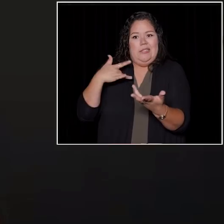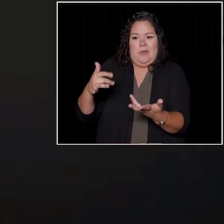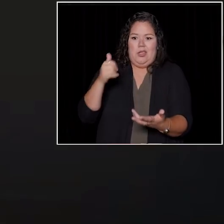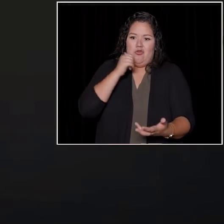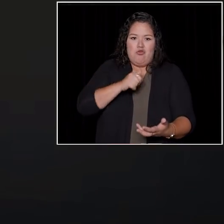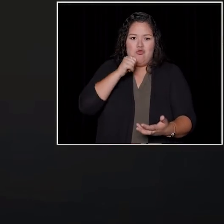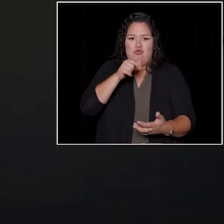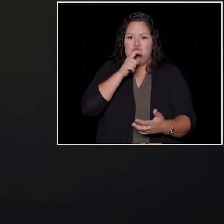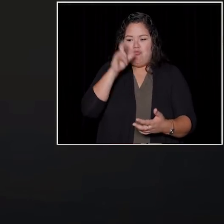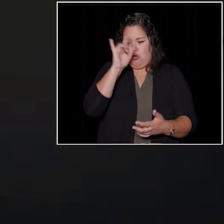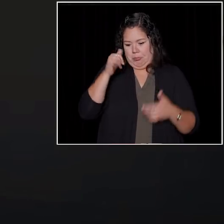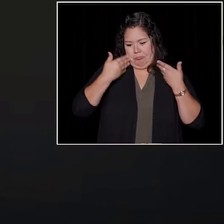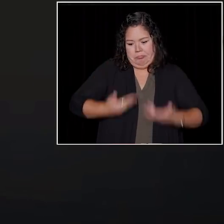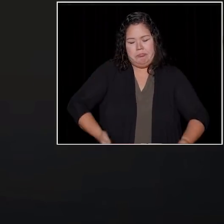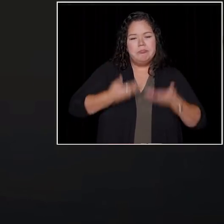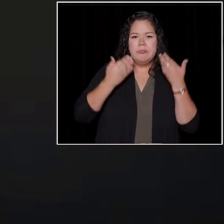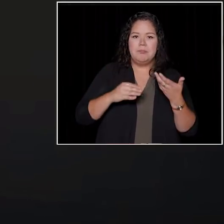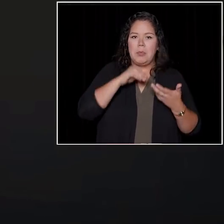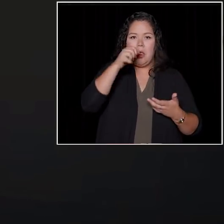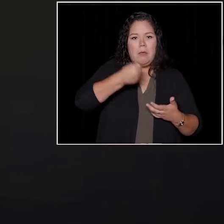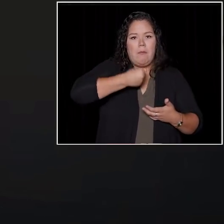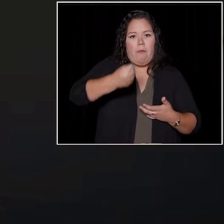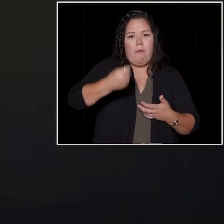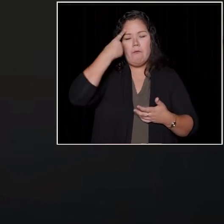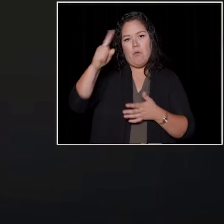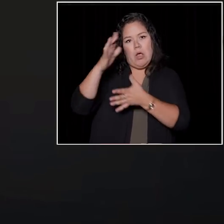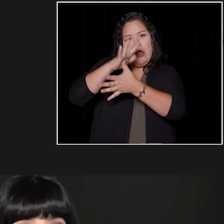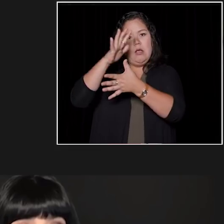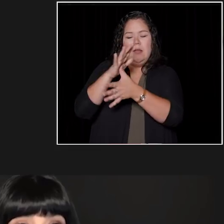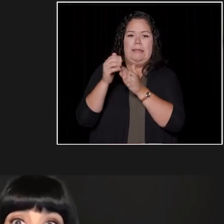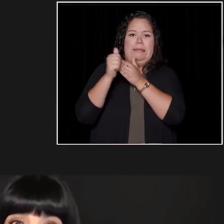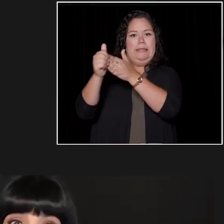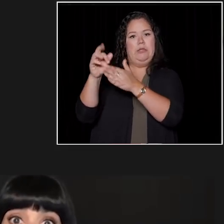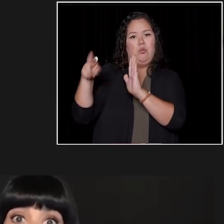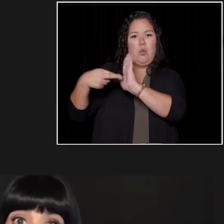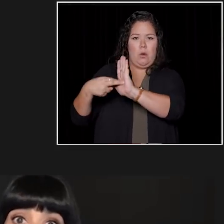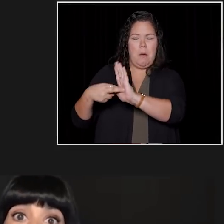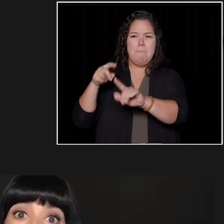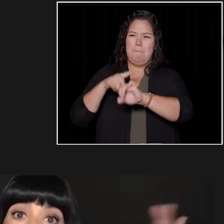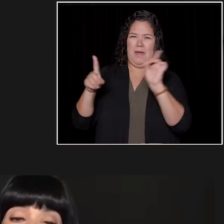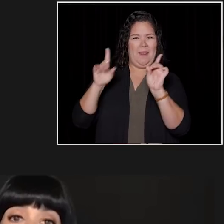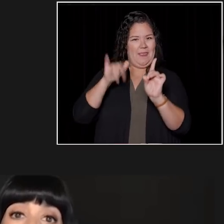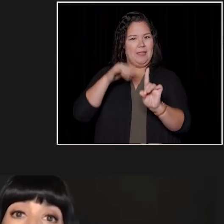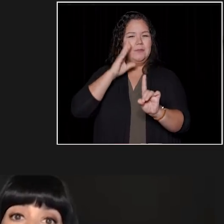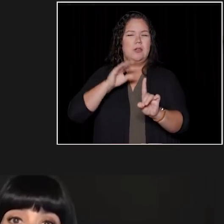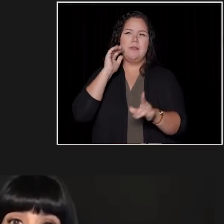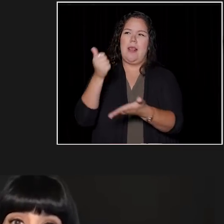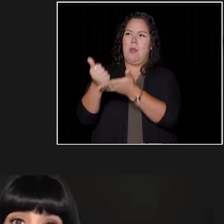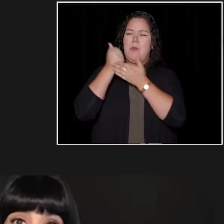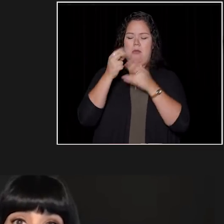girls that looked like me were not getting like lead roles. And then, it inspired me to figure out how to tell more of my story